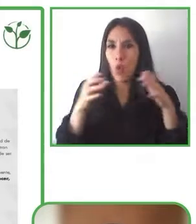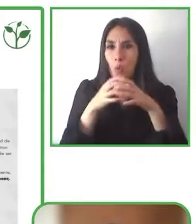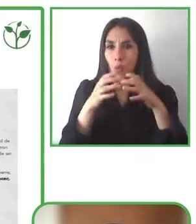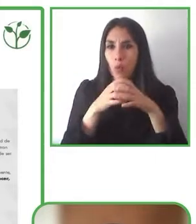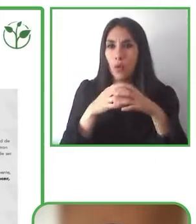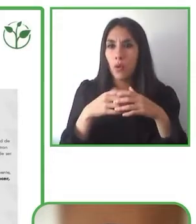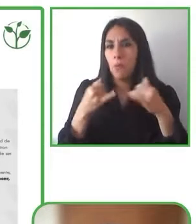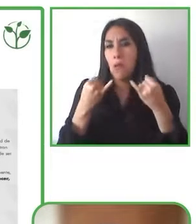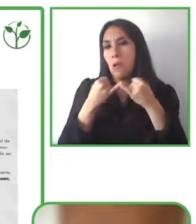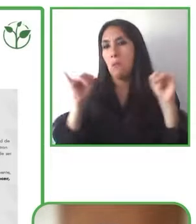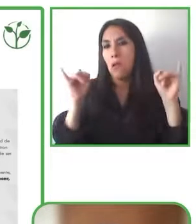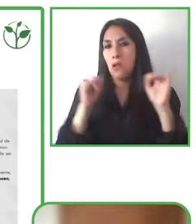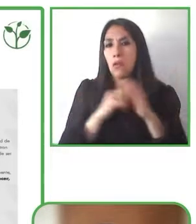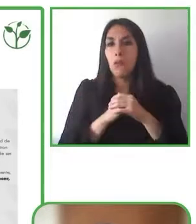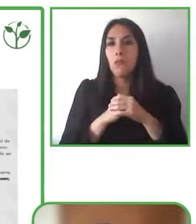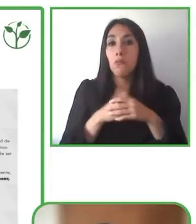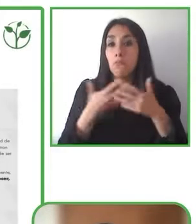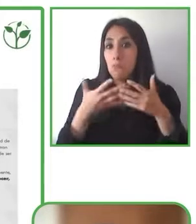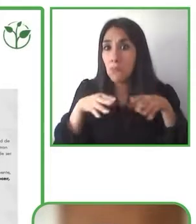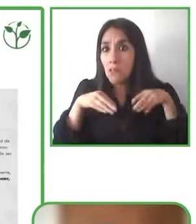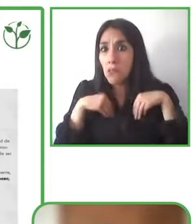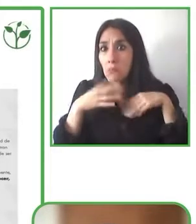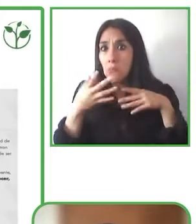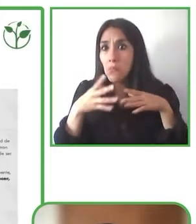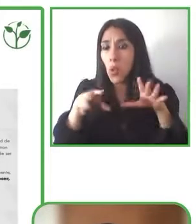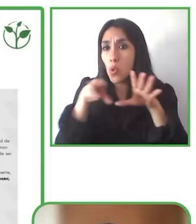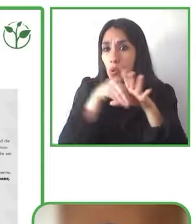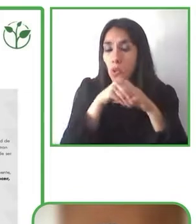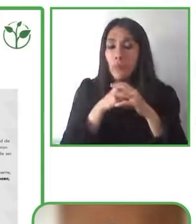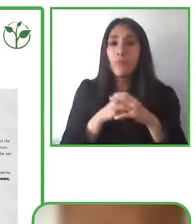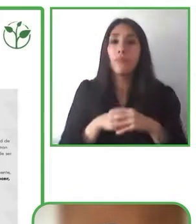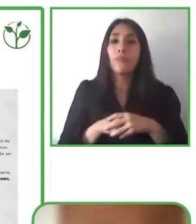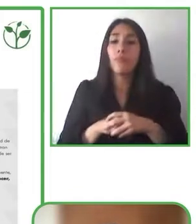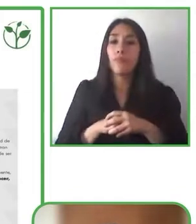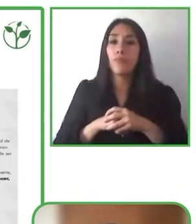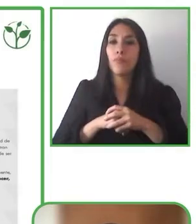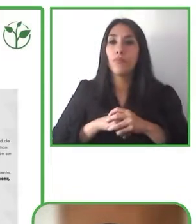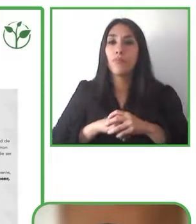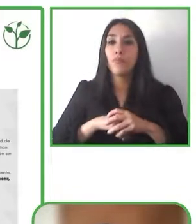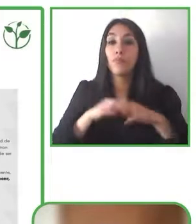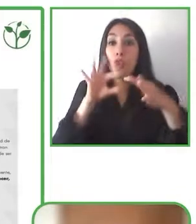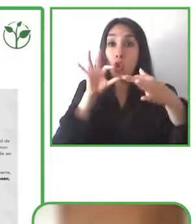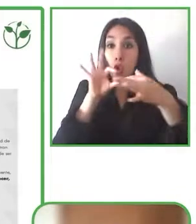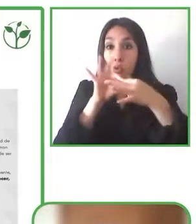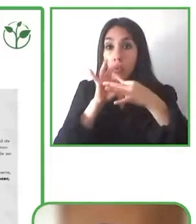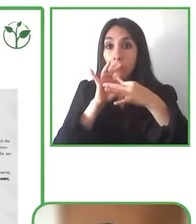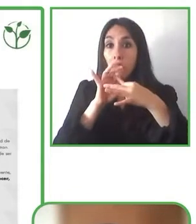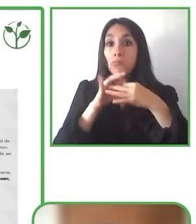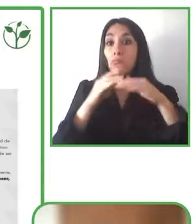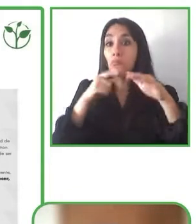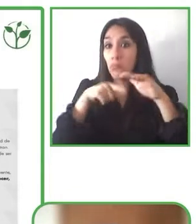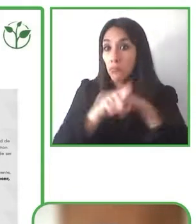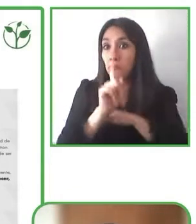That's why our foundation is based on the access to art and culture